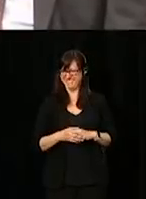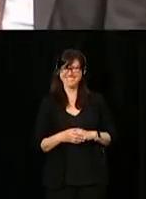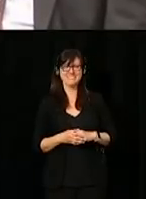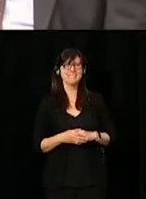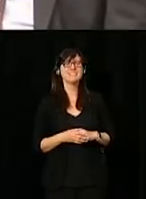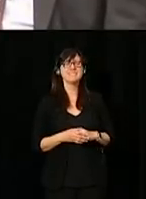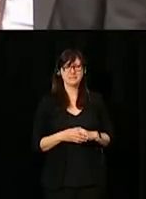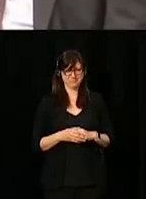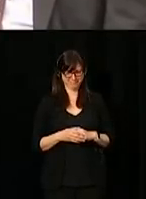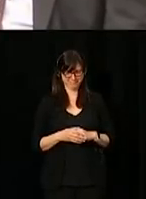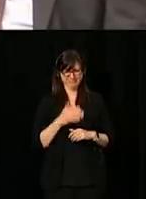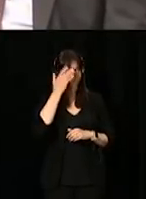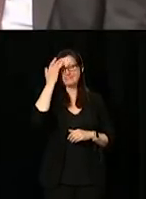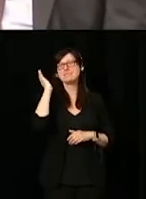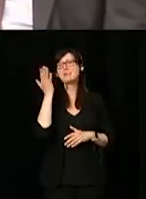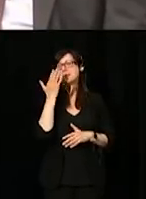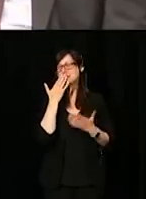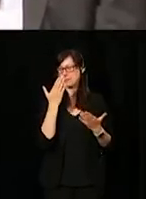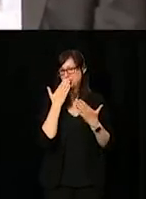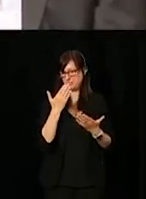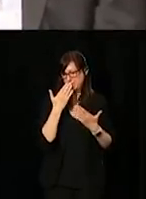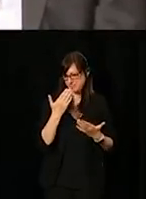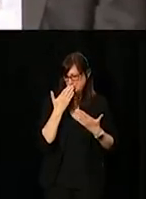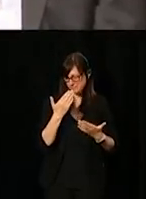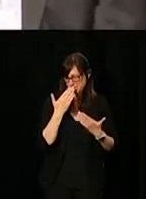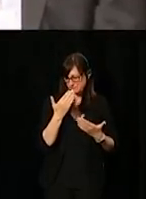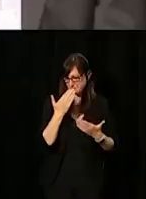And merci beaucoup, Glen.